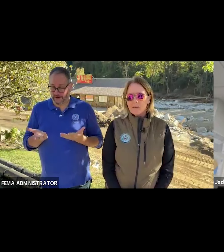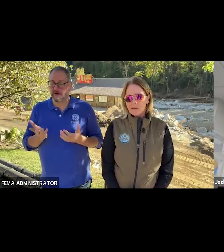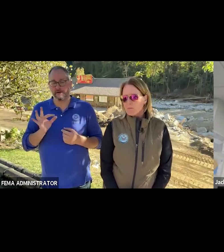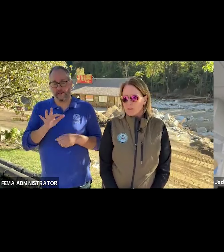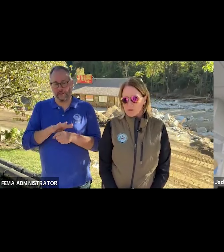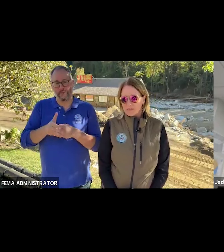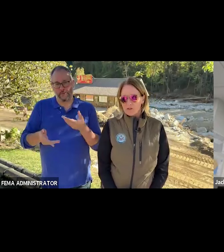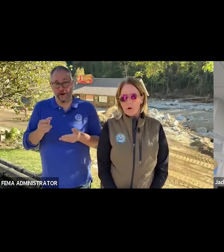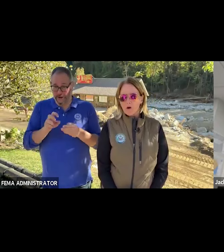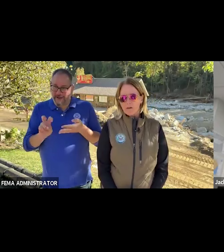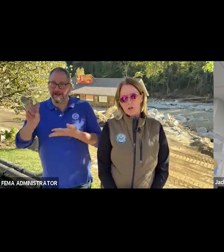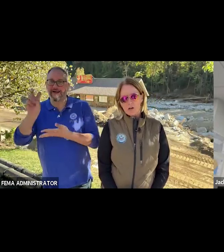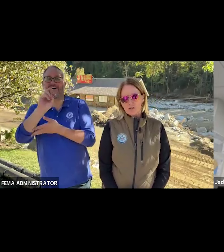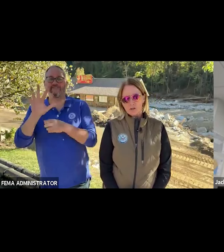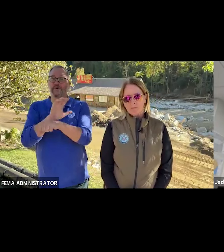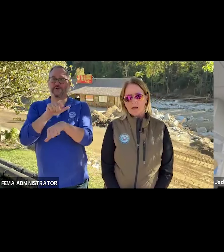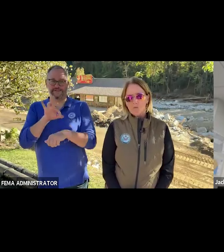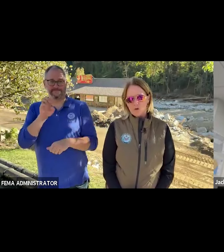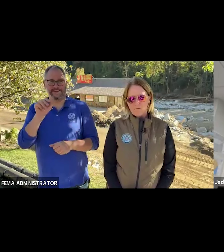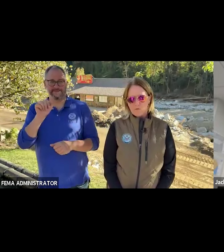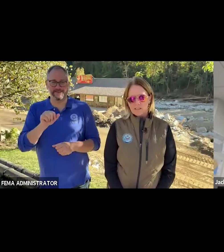They become reservists or part of our long-term workforce.